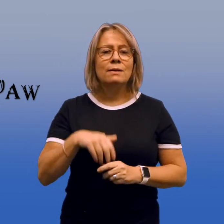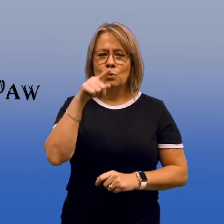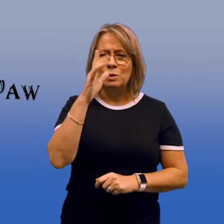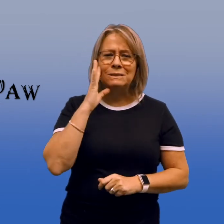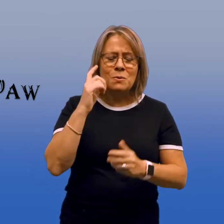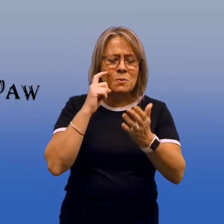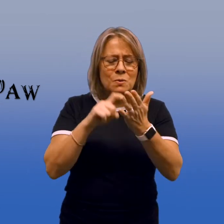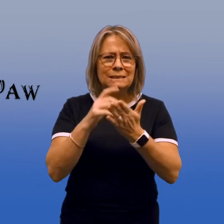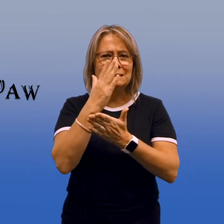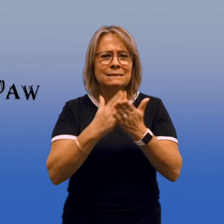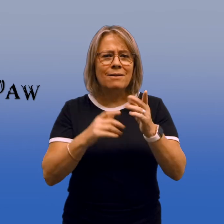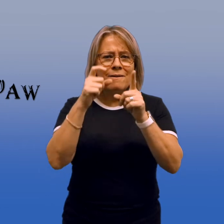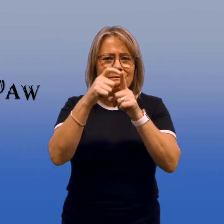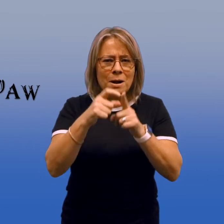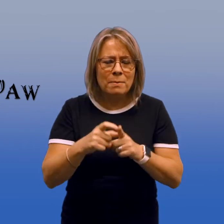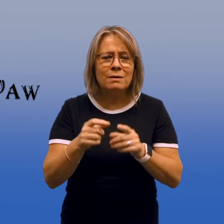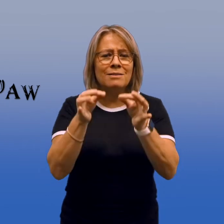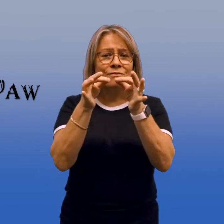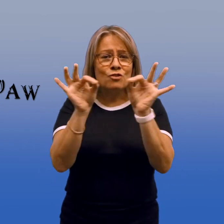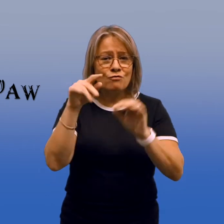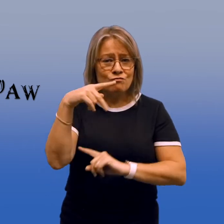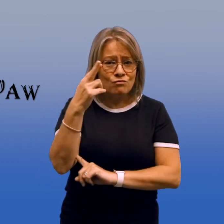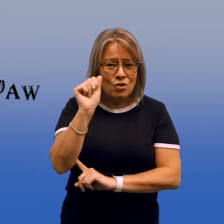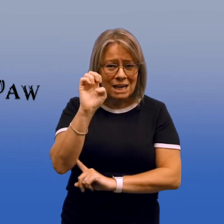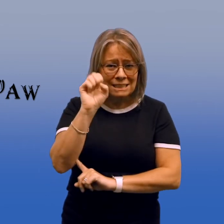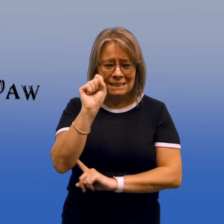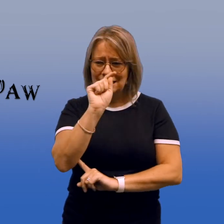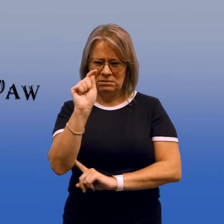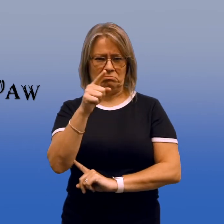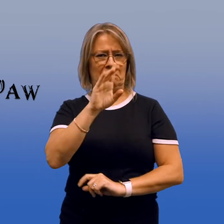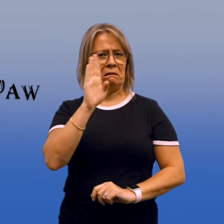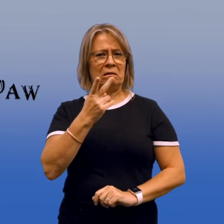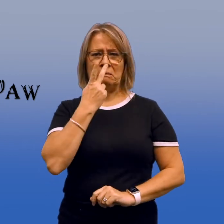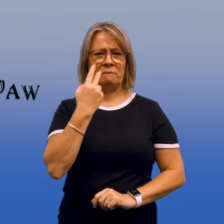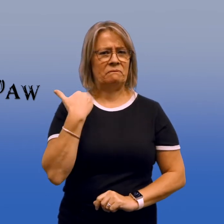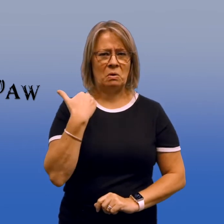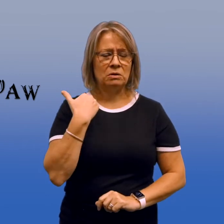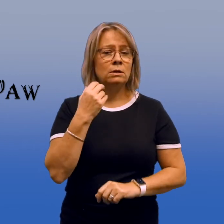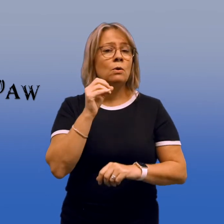You will notice some vocabulary words and phrases that you may have never seen before